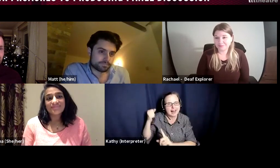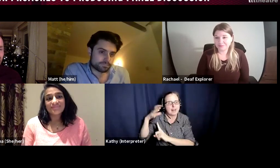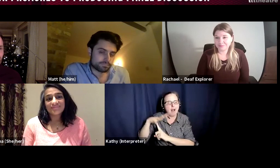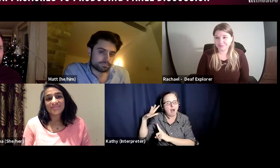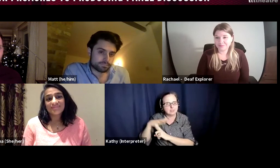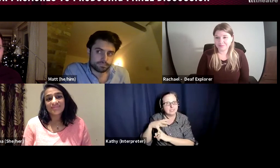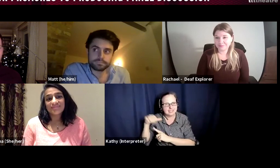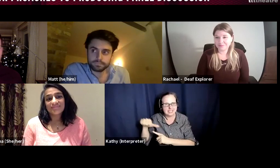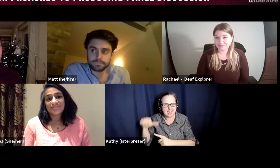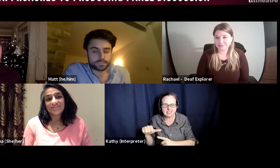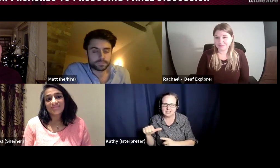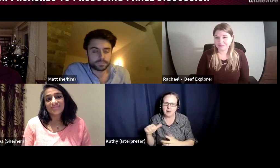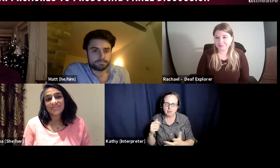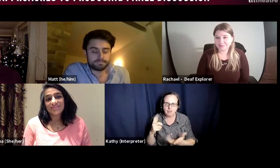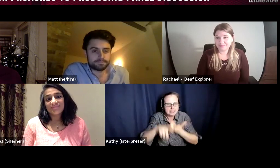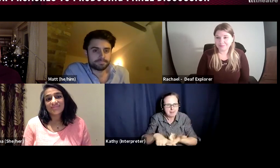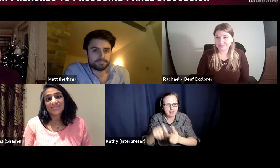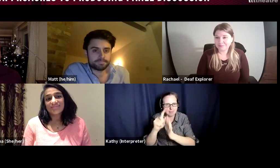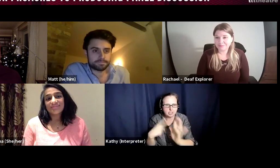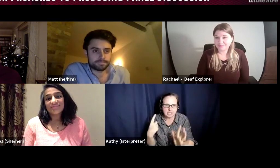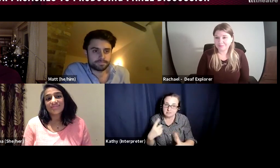according to projects. Have I got that right? DEEPA: